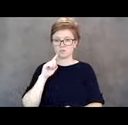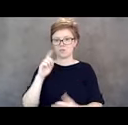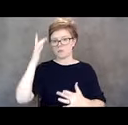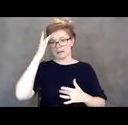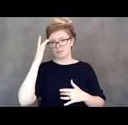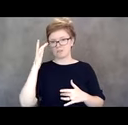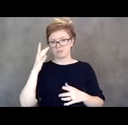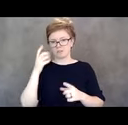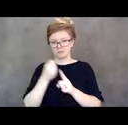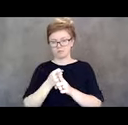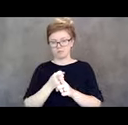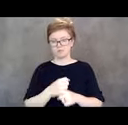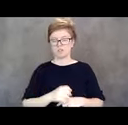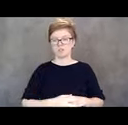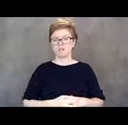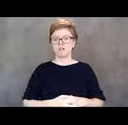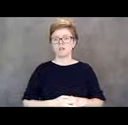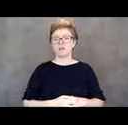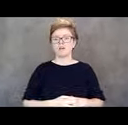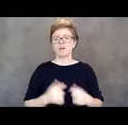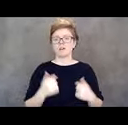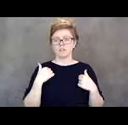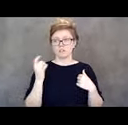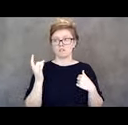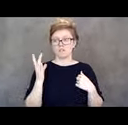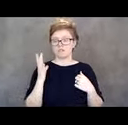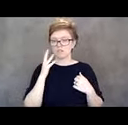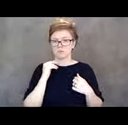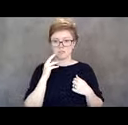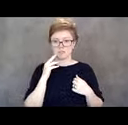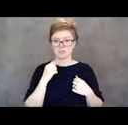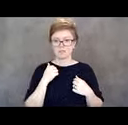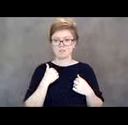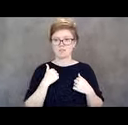where I was on a lot of medication because I had two ear infections